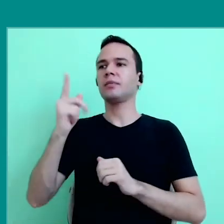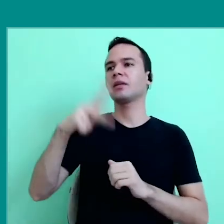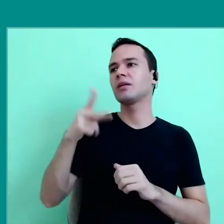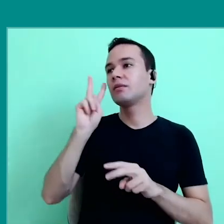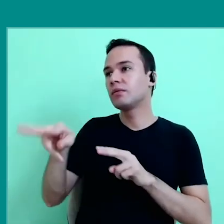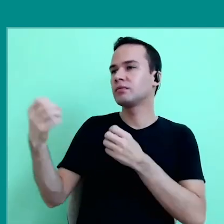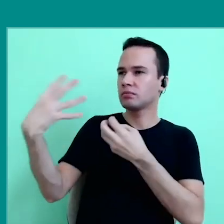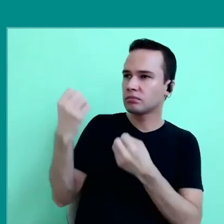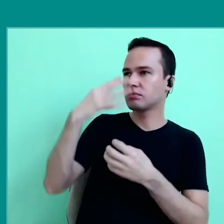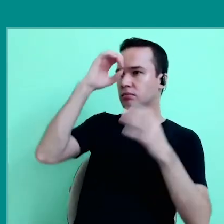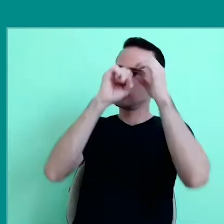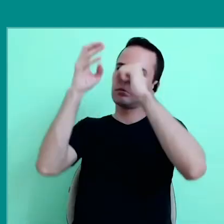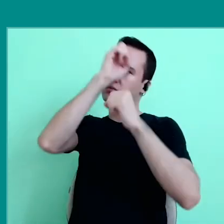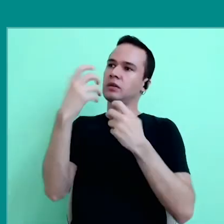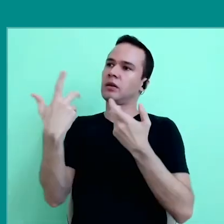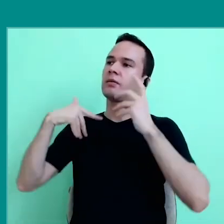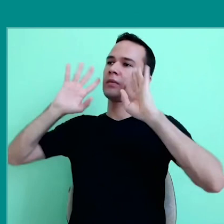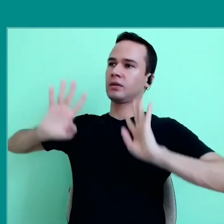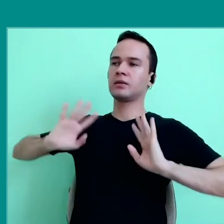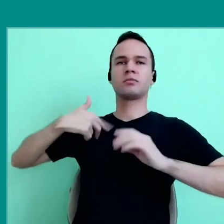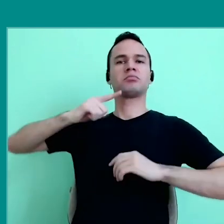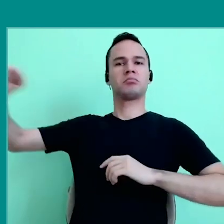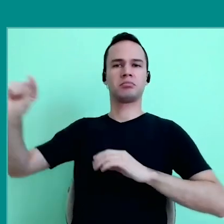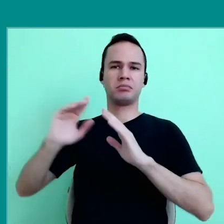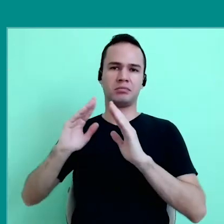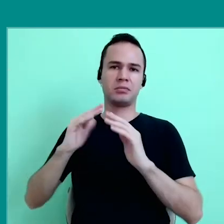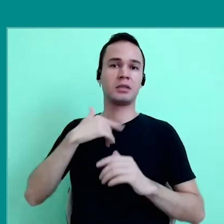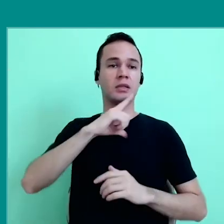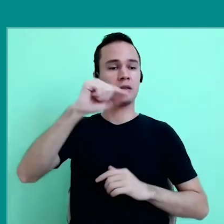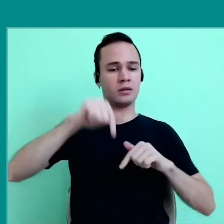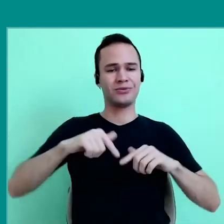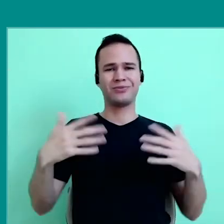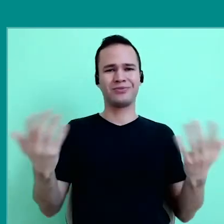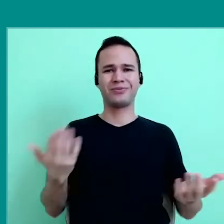I want you to explain it to me better, I want you to listen to me, I want to get out of my house, leave my home space,